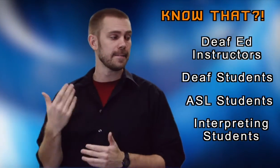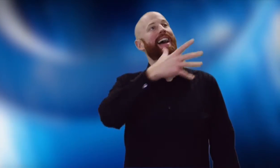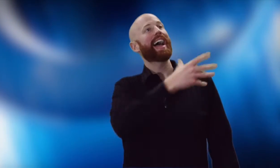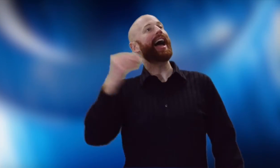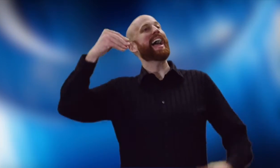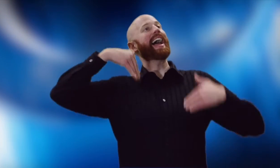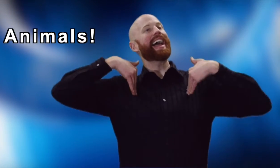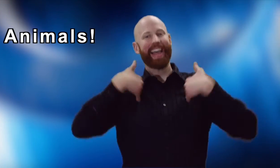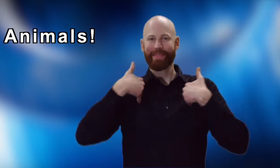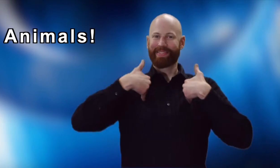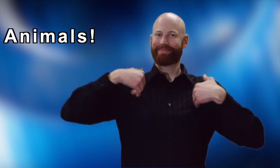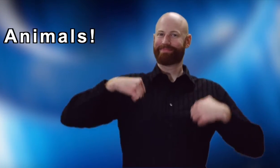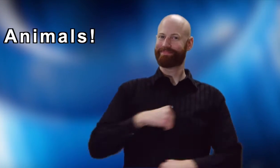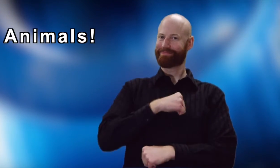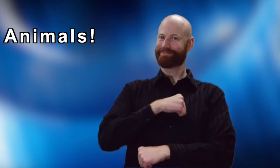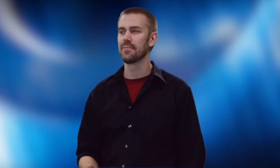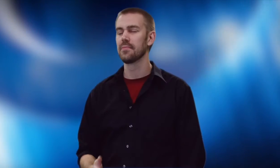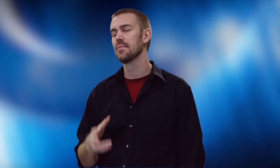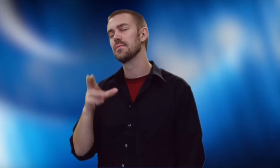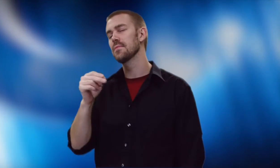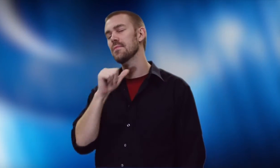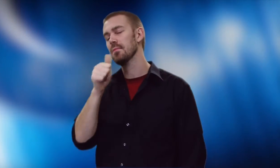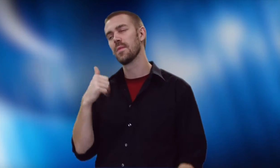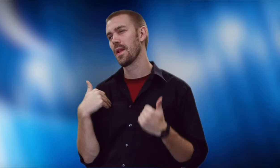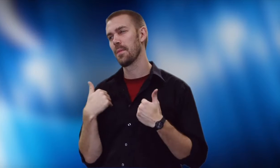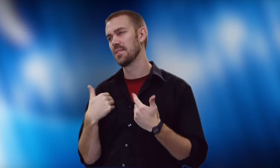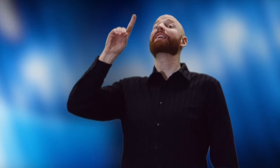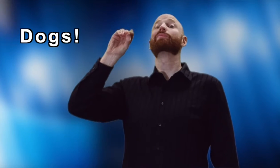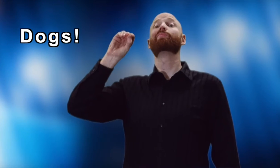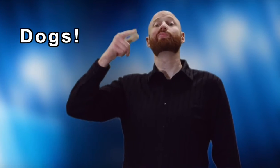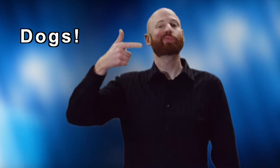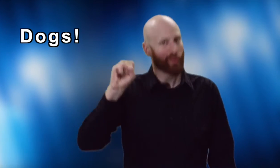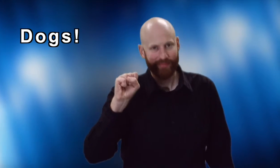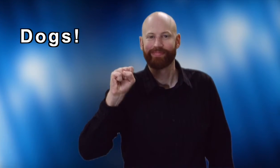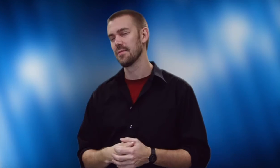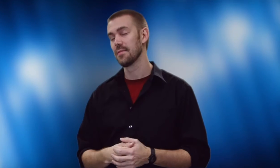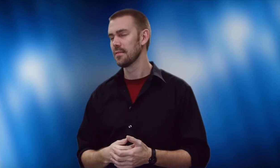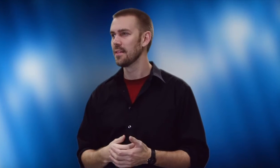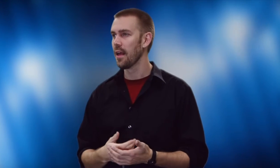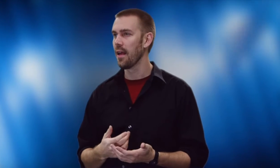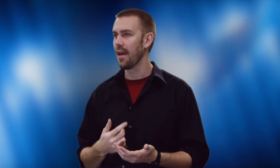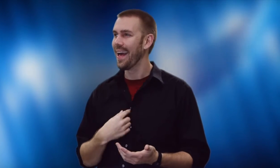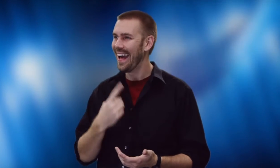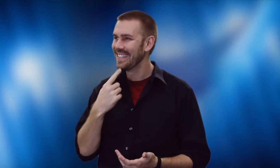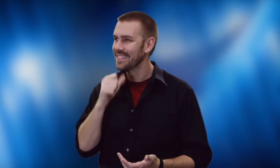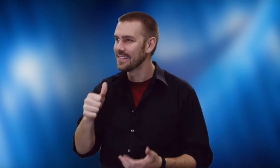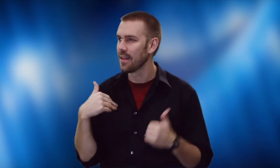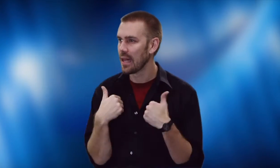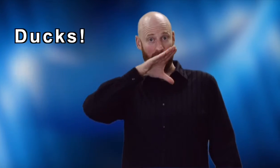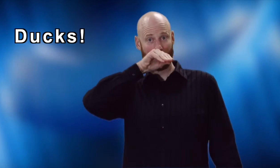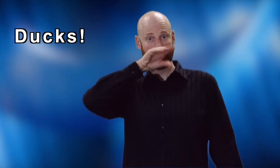And animals! No, it's not for animals. Dogs. I already said not animals. Ducks?